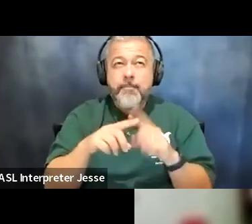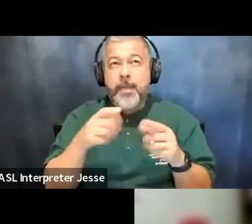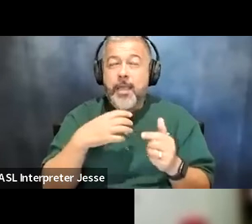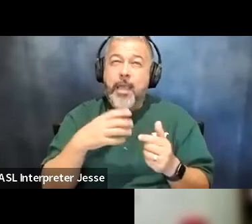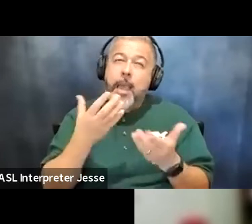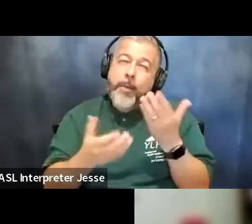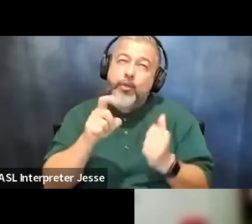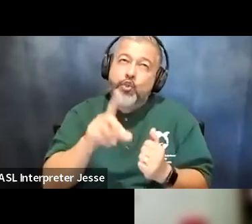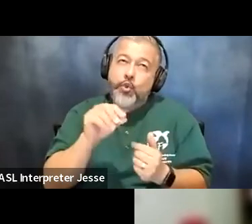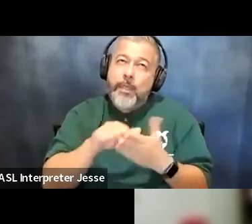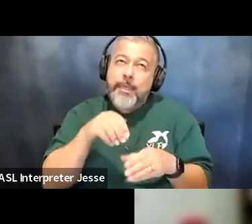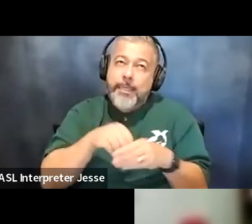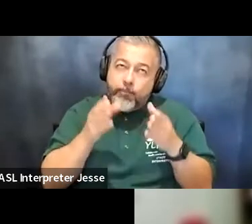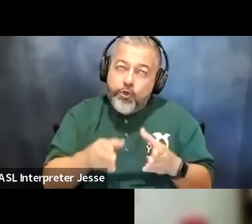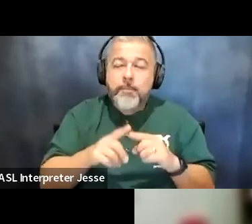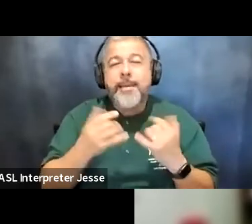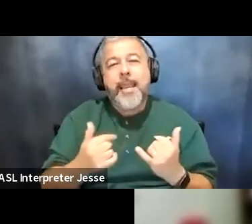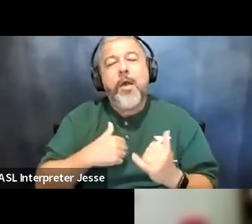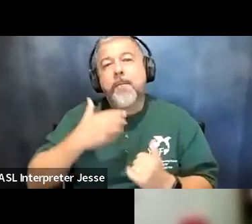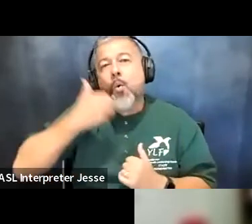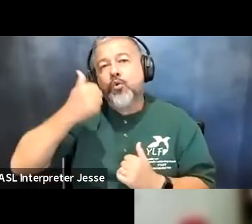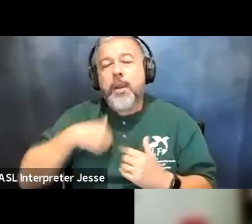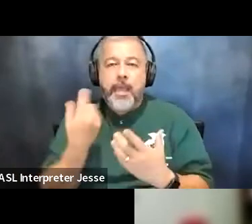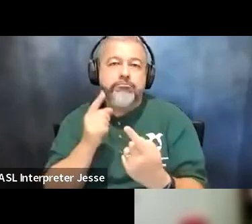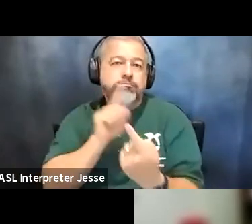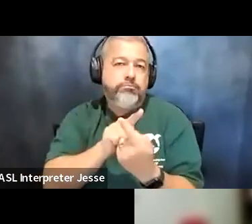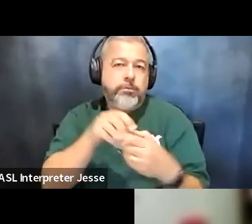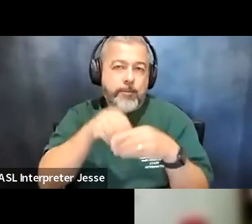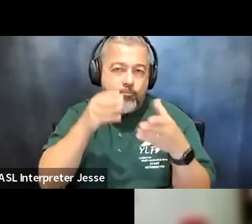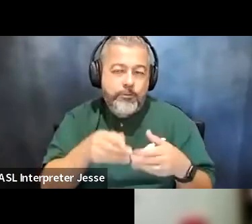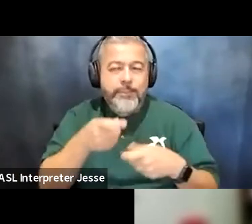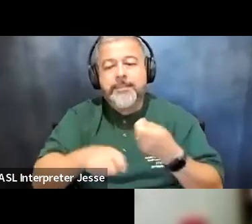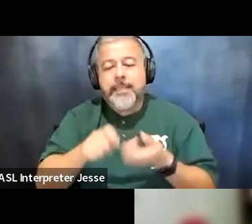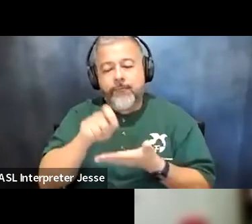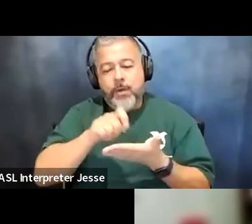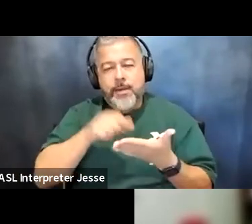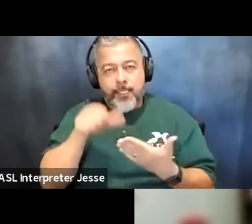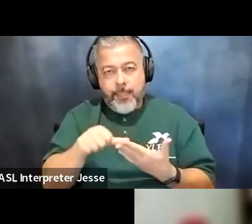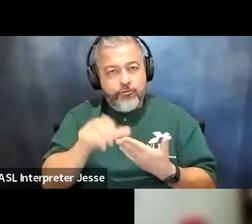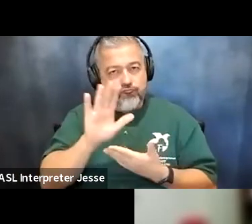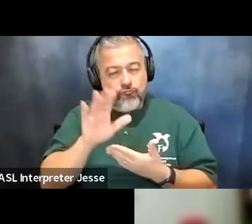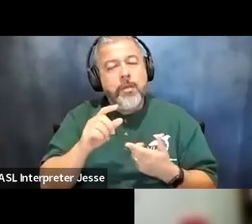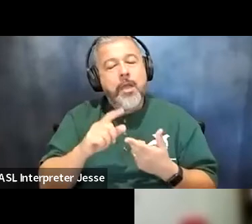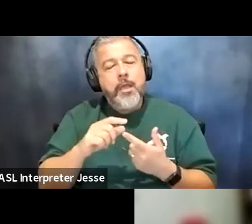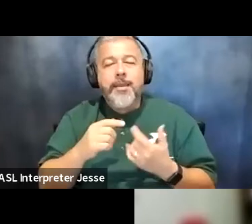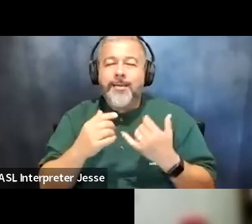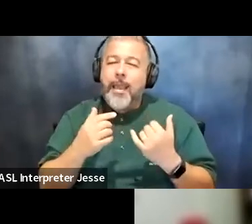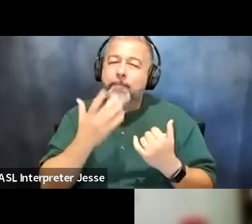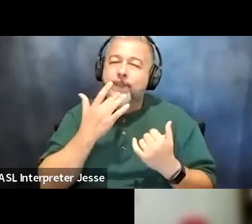but now that i'm older i probably could do it in person but just explaining how that